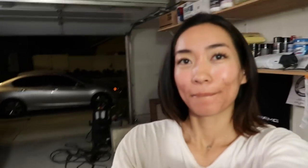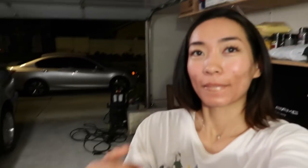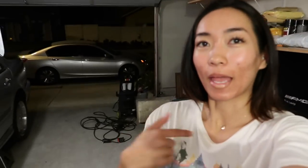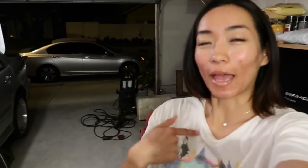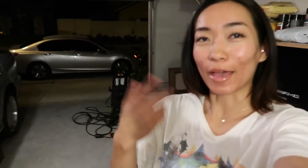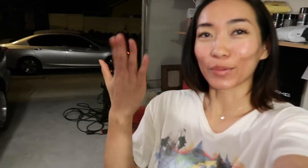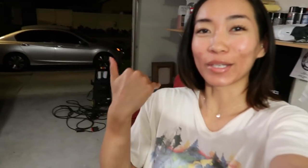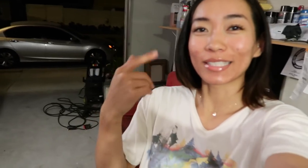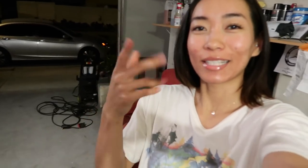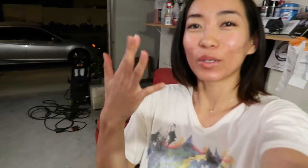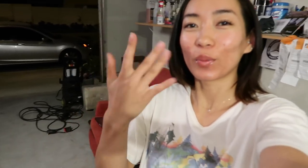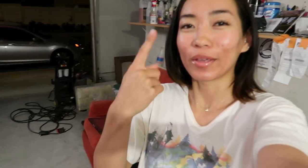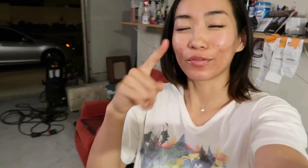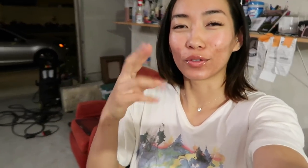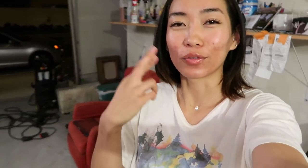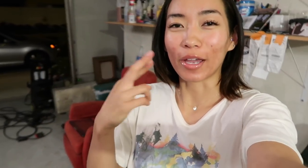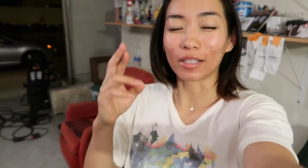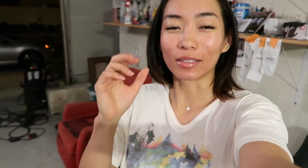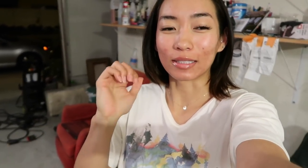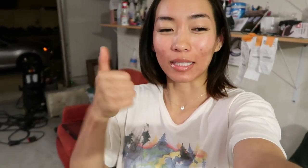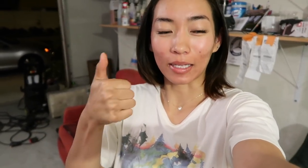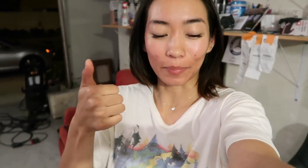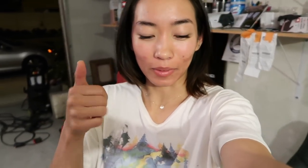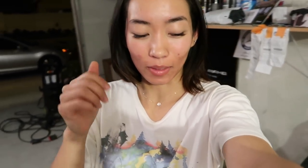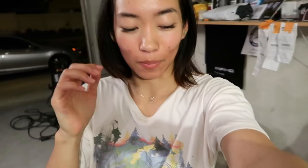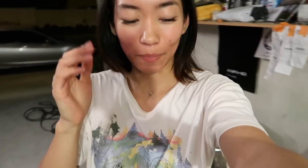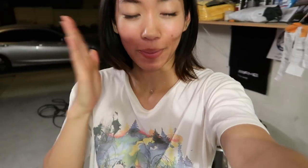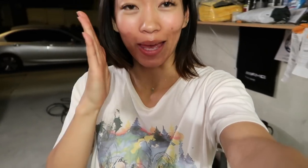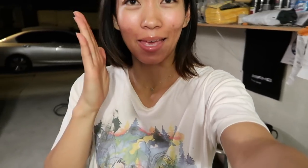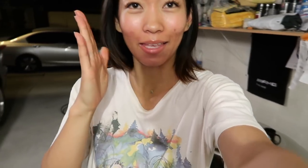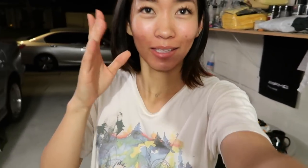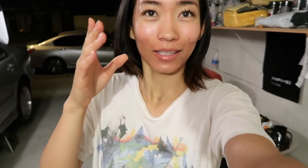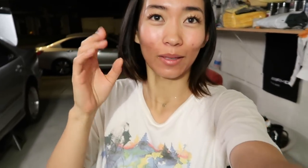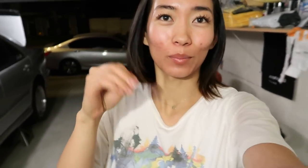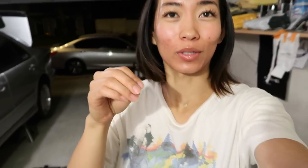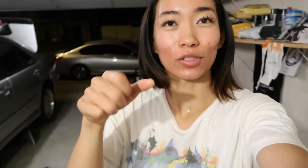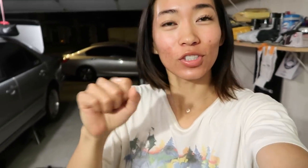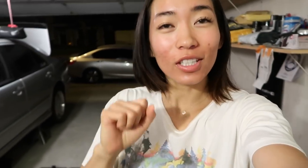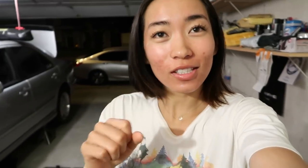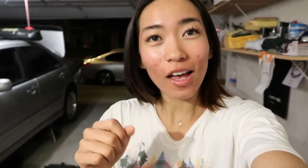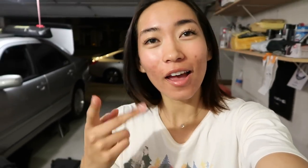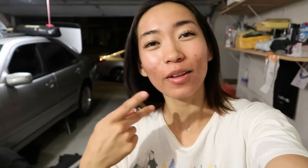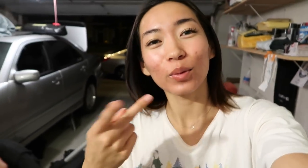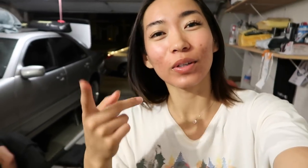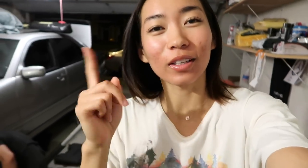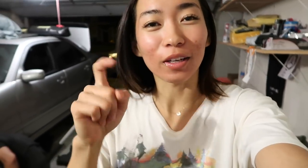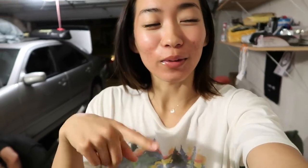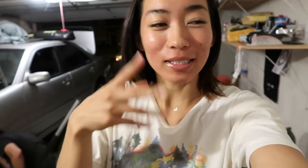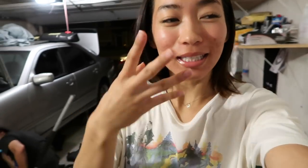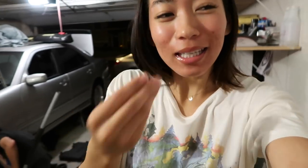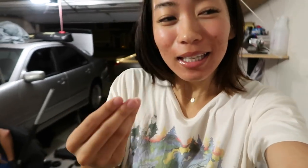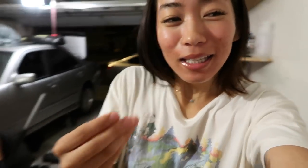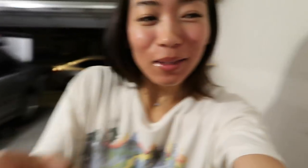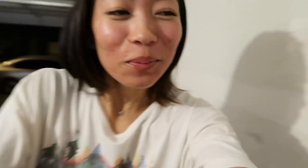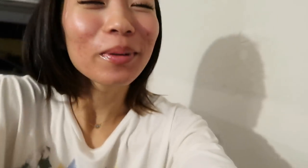I was going to wait for Ryan to set up the bed and put on the sheets on and we were gonna go to sleep